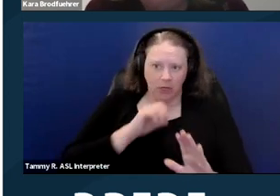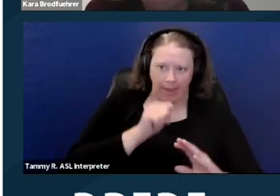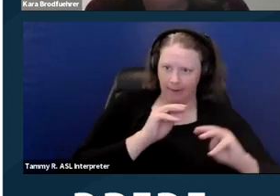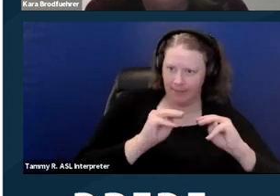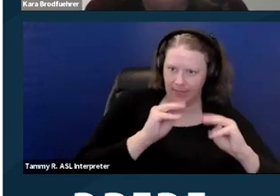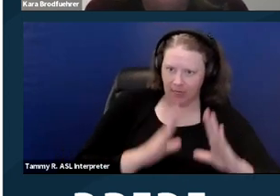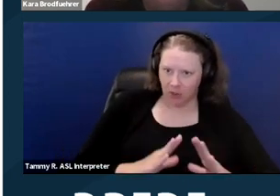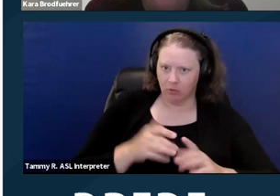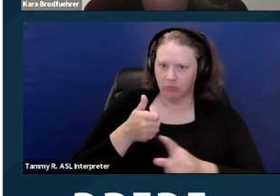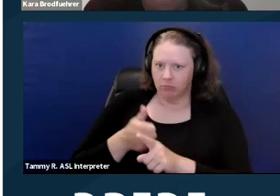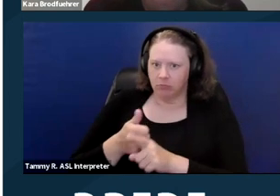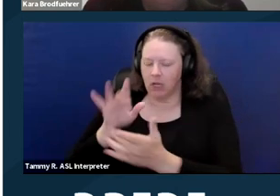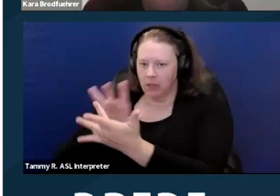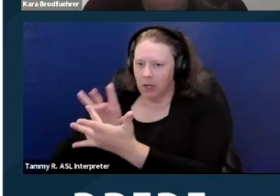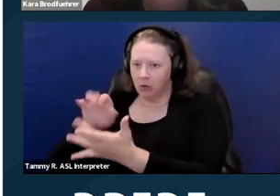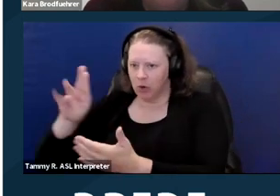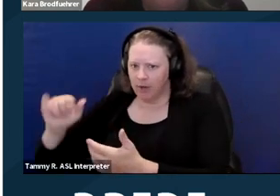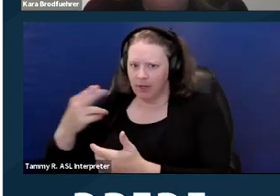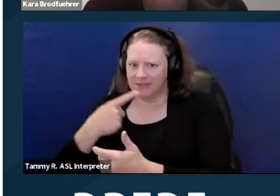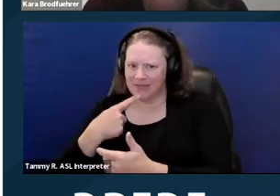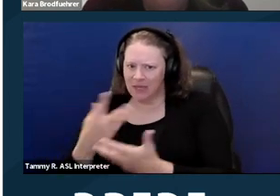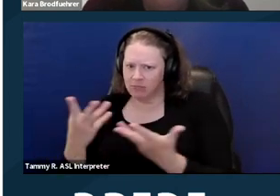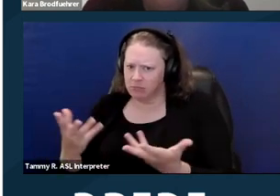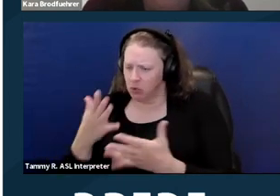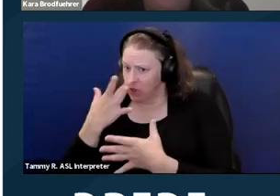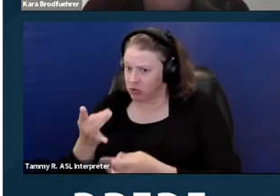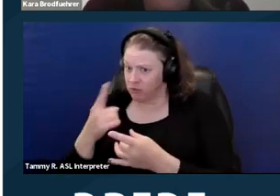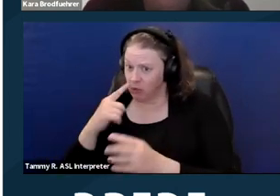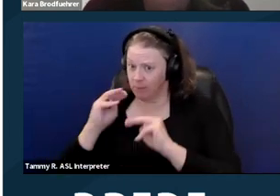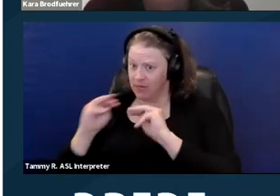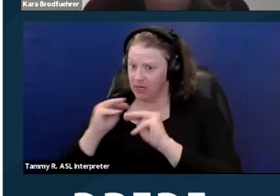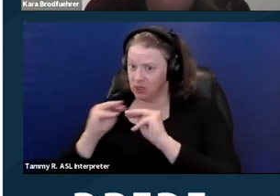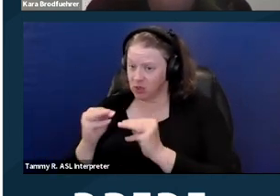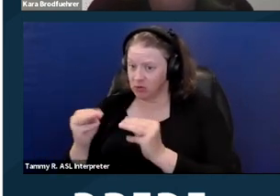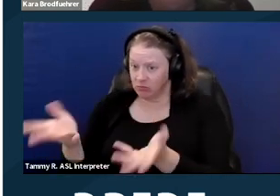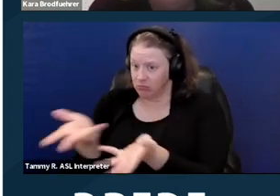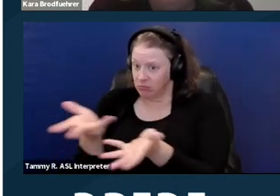Our investigators will try sometimes to come to a mediation or work things out